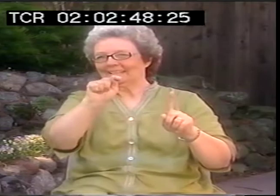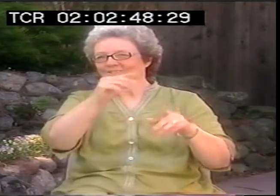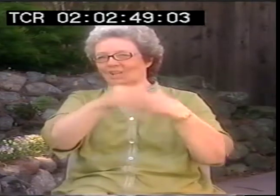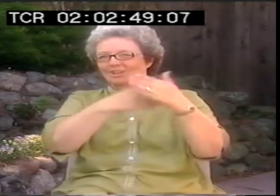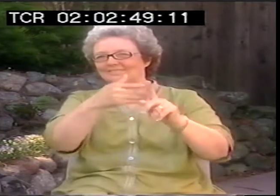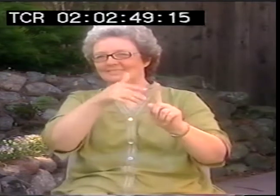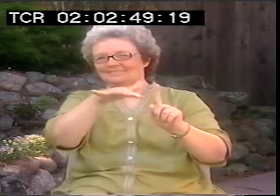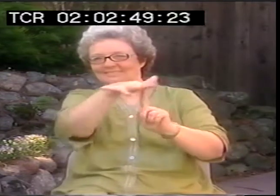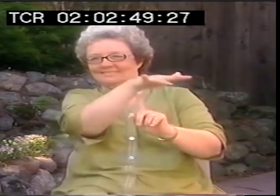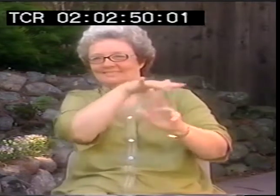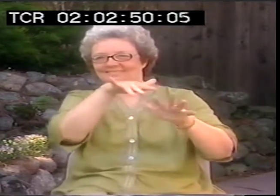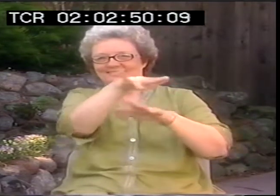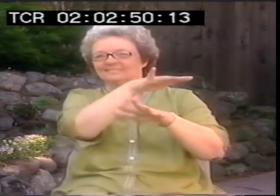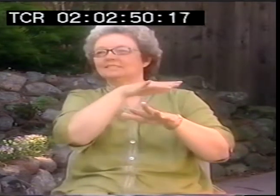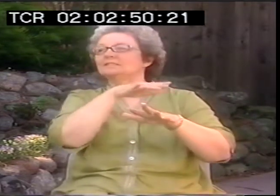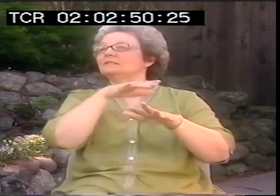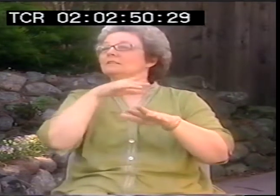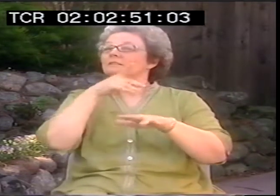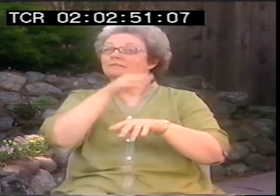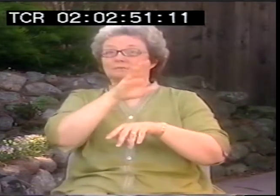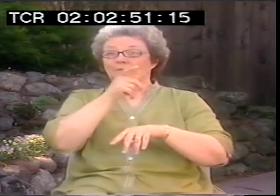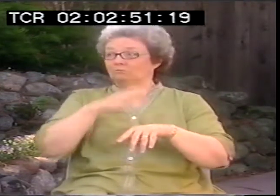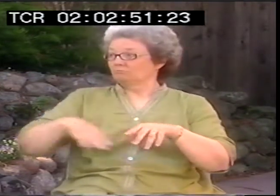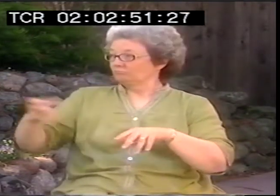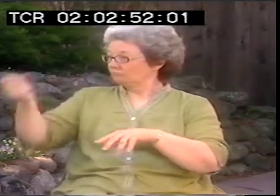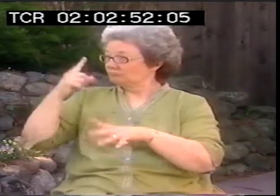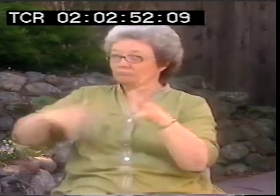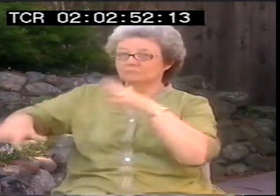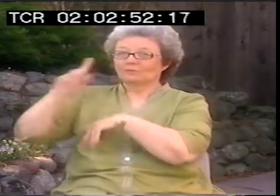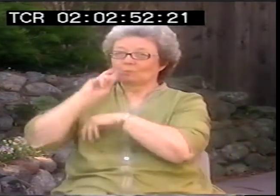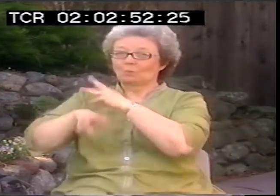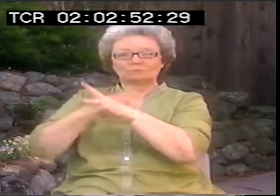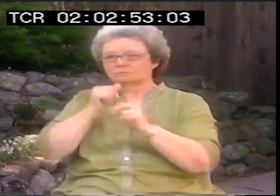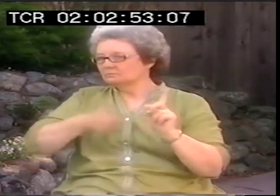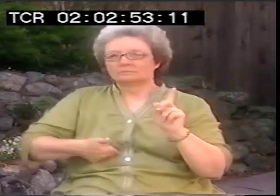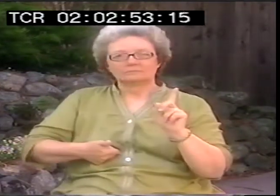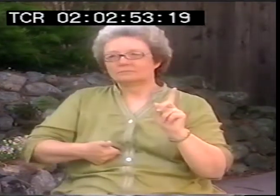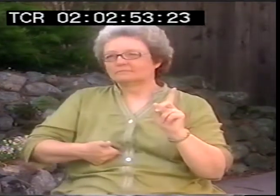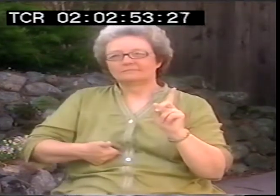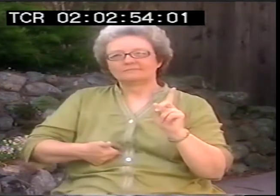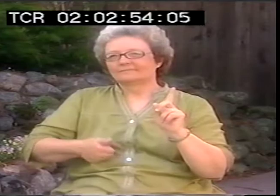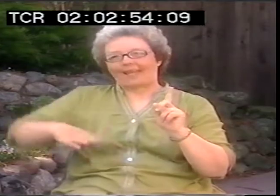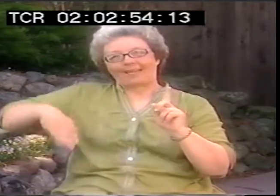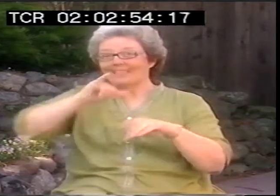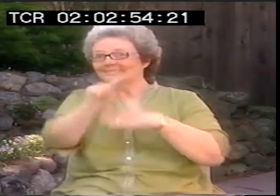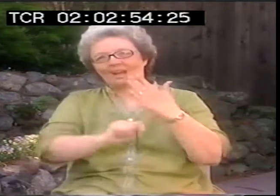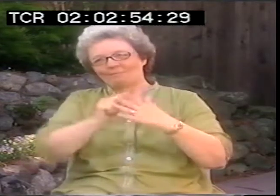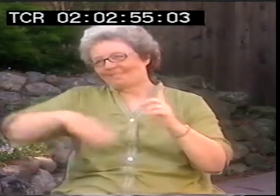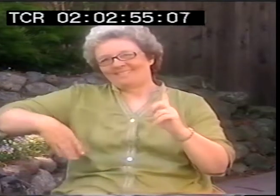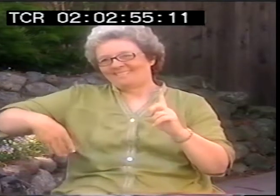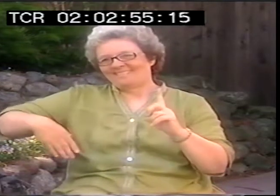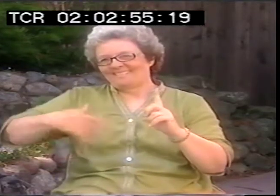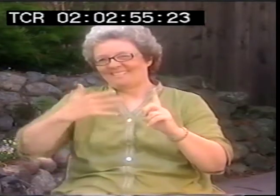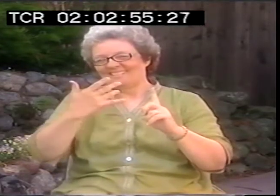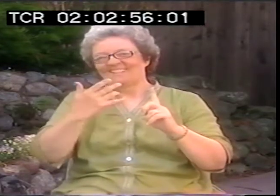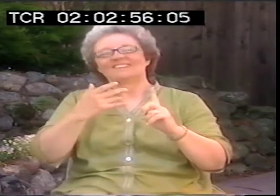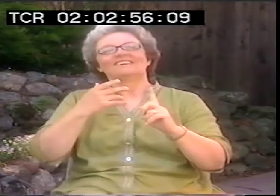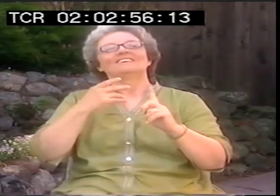And you know, you're influenced by the Beat Generation poetry. Deaf people in the deaf world didn't have that kind of idea